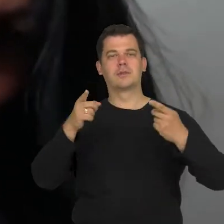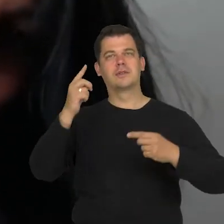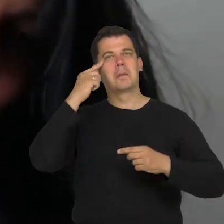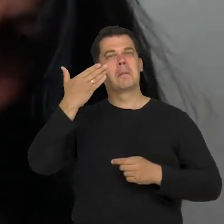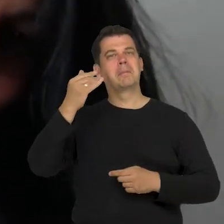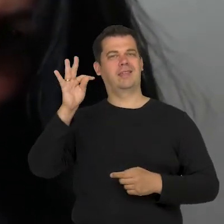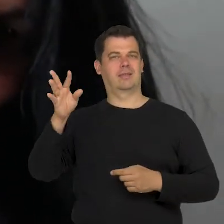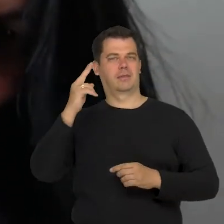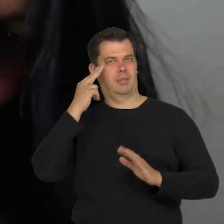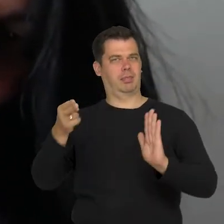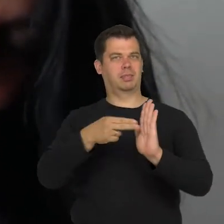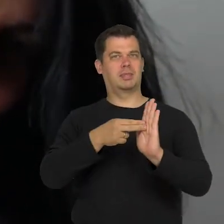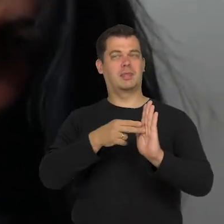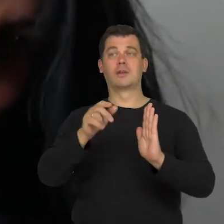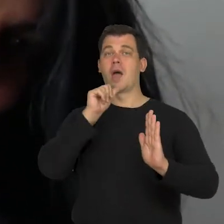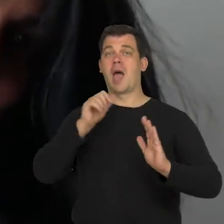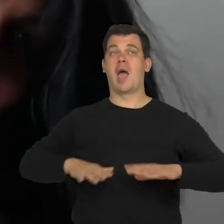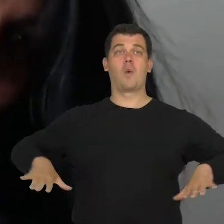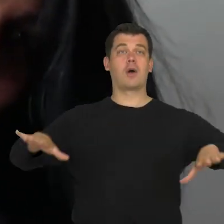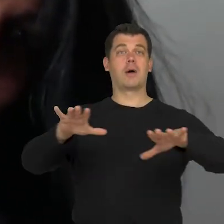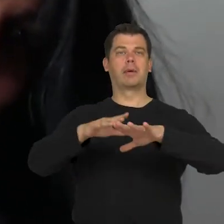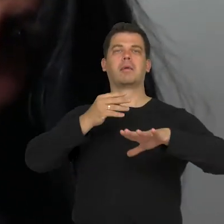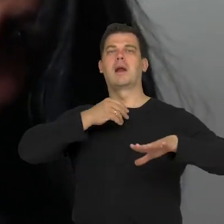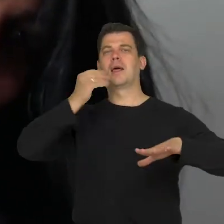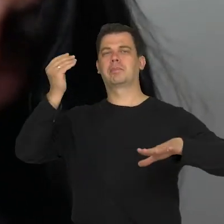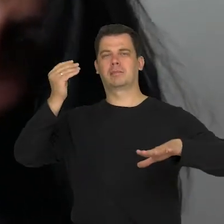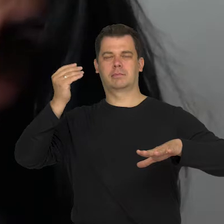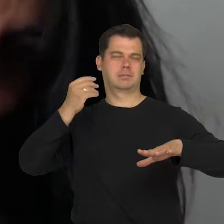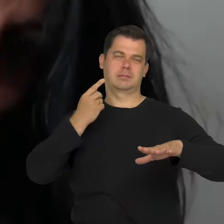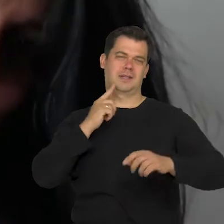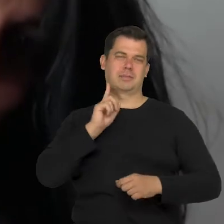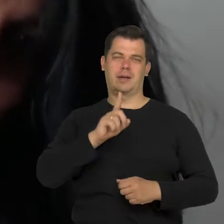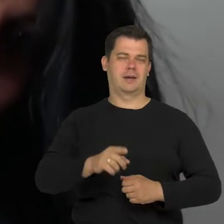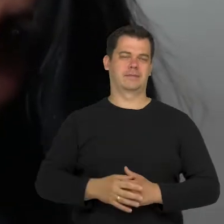that the myth that European countries deal better with that issue is not really true.